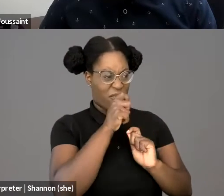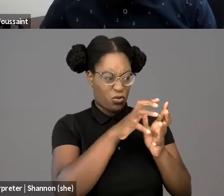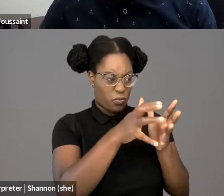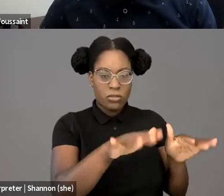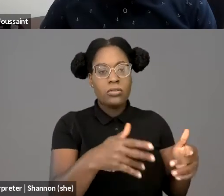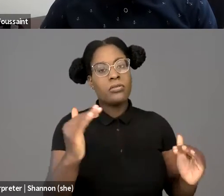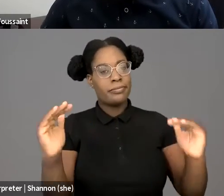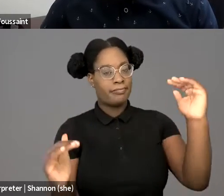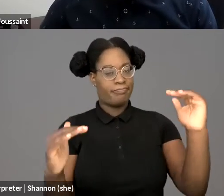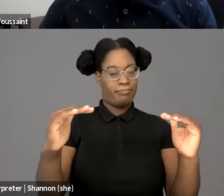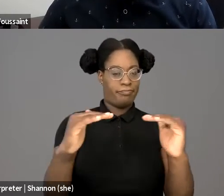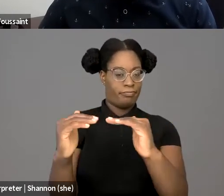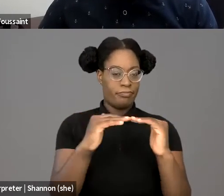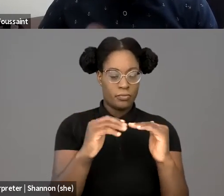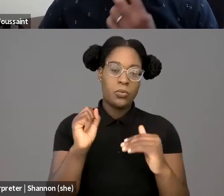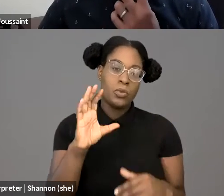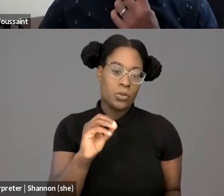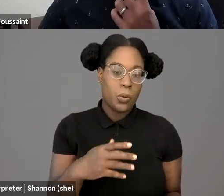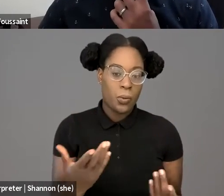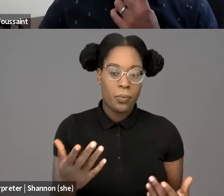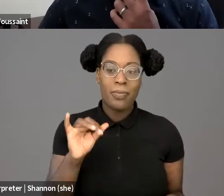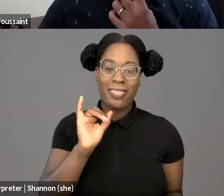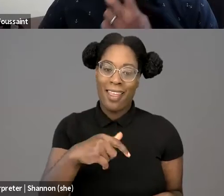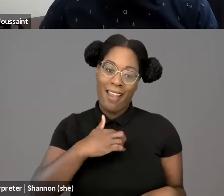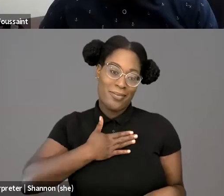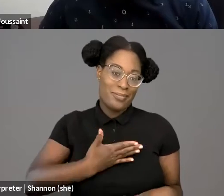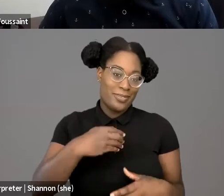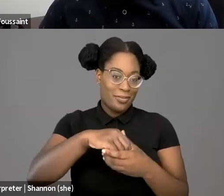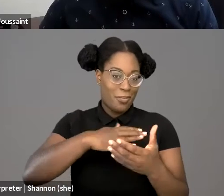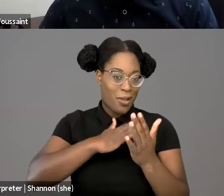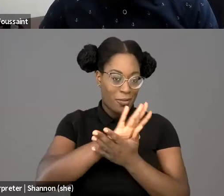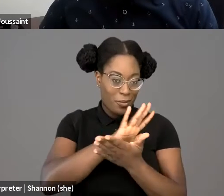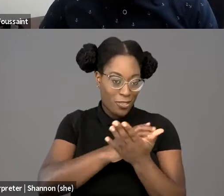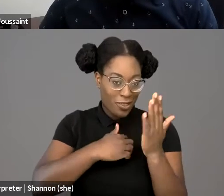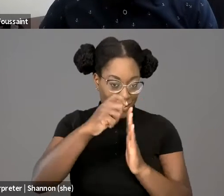I admit that in my paper. It sort of concludes with an acknowledgement